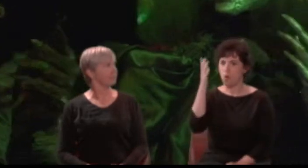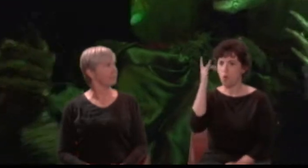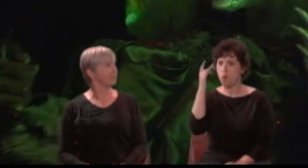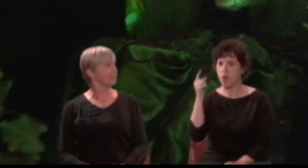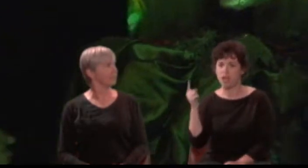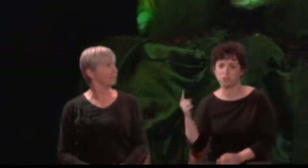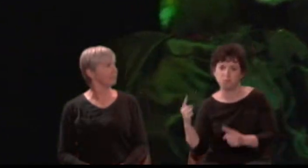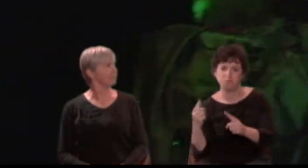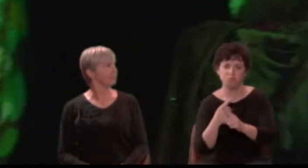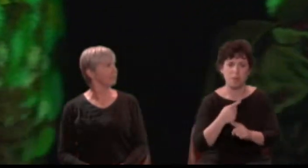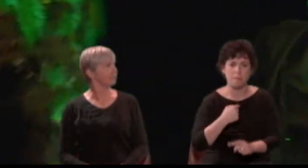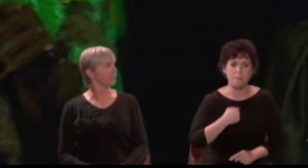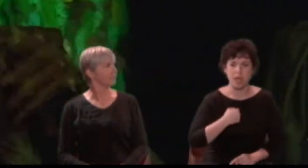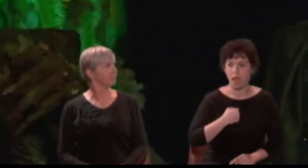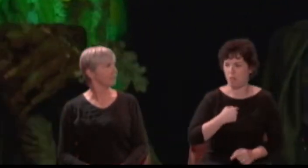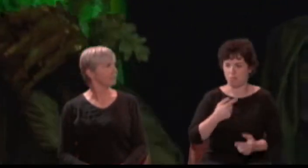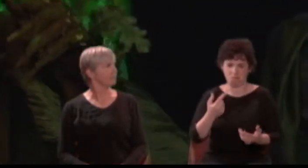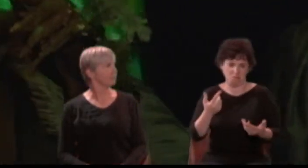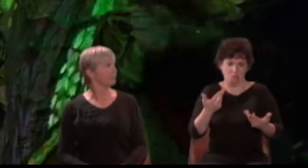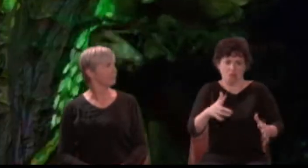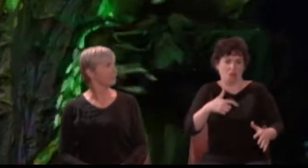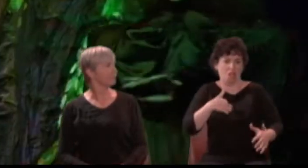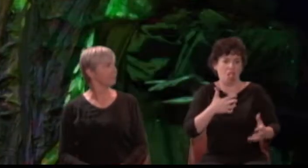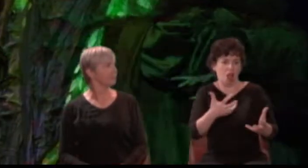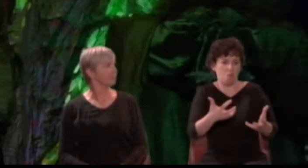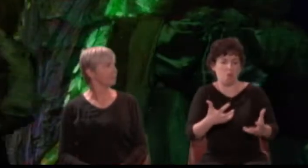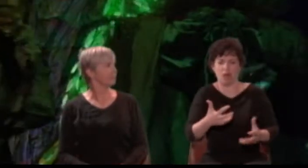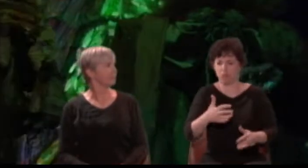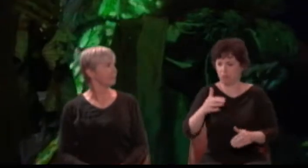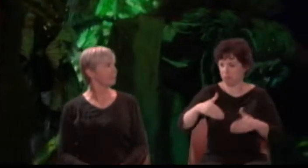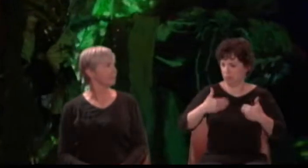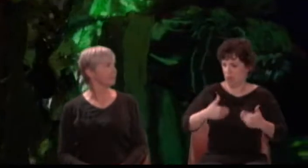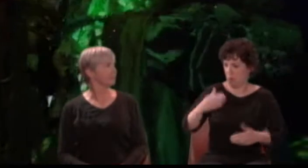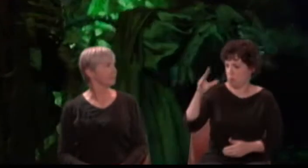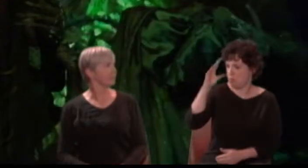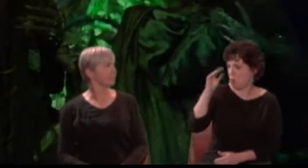I do but beg a little changeling boy, to be my henchman.